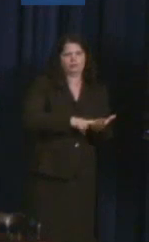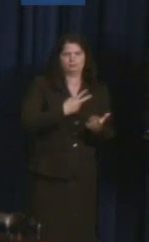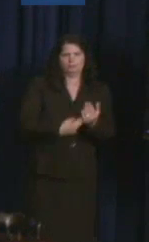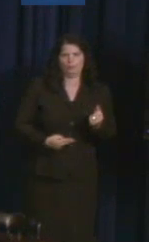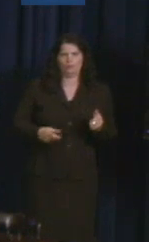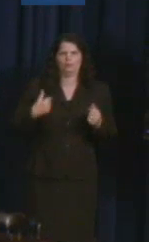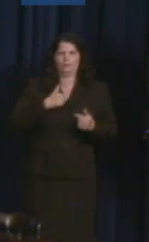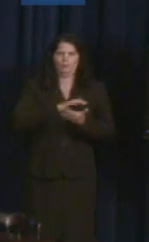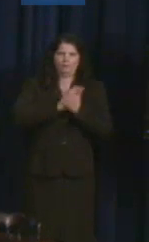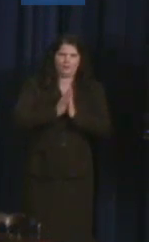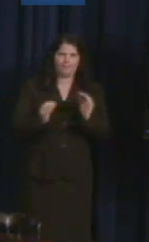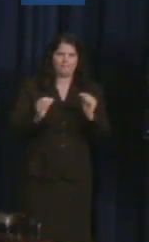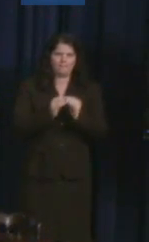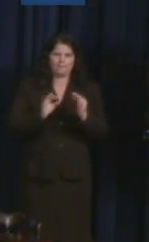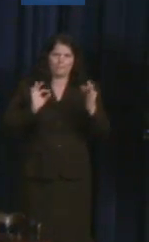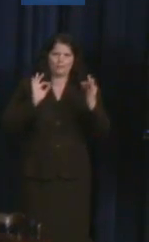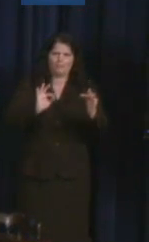Male Speaker: Where is the applause? Female Speaker: Thank you very much.